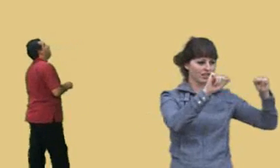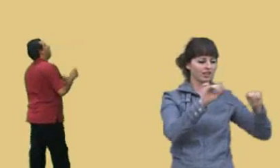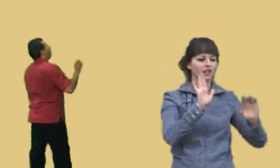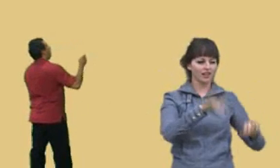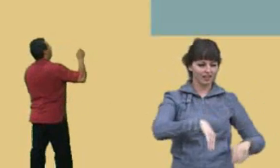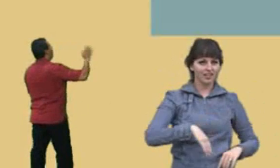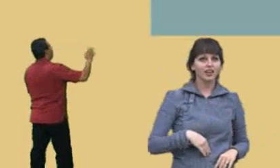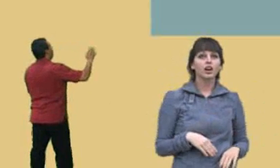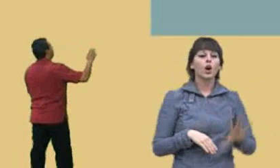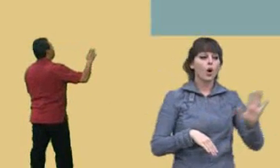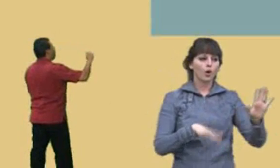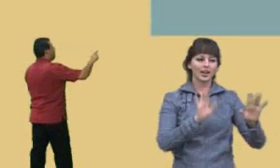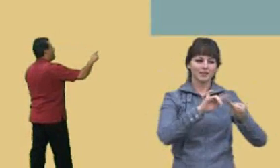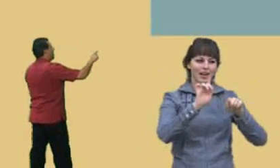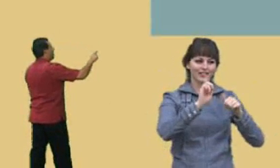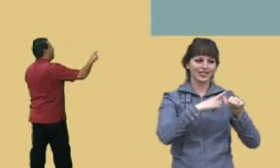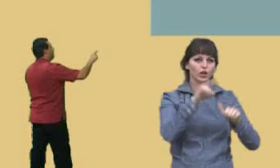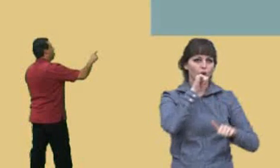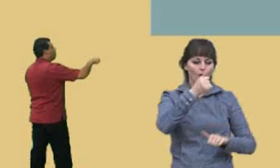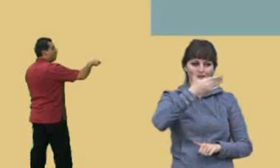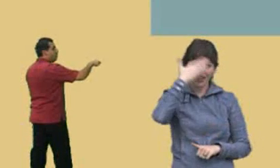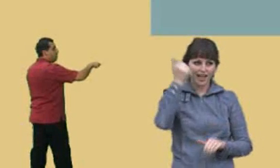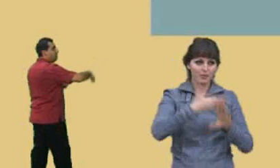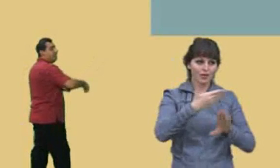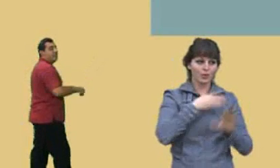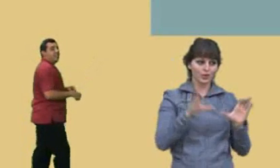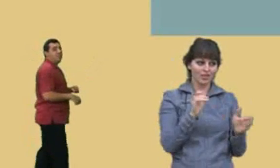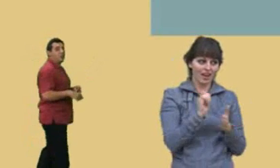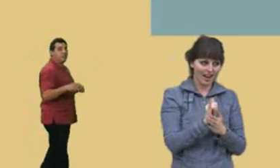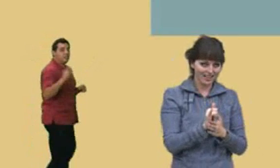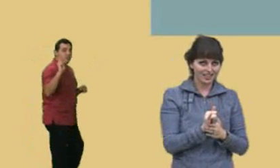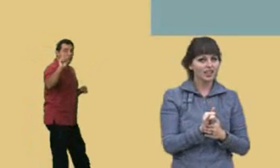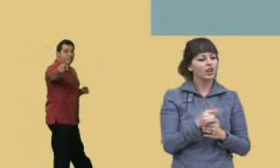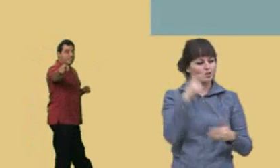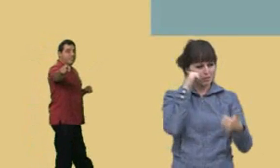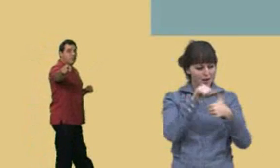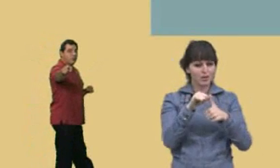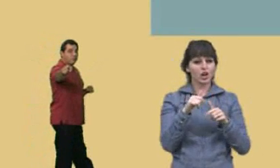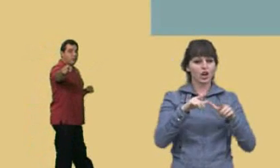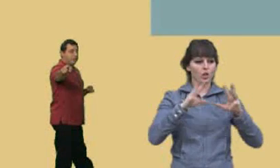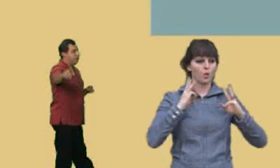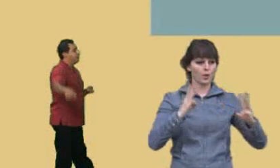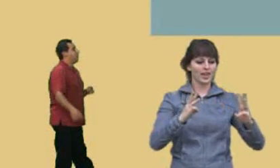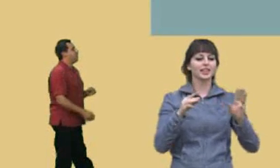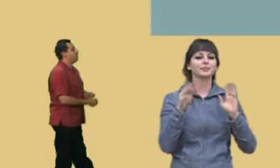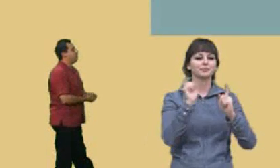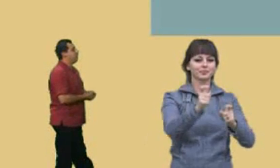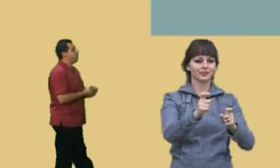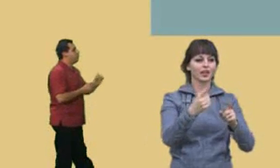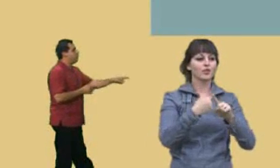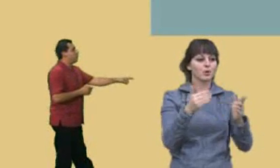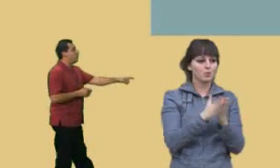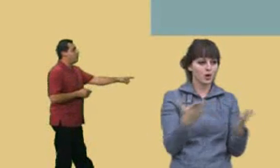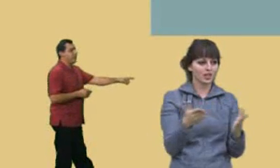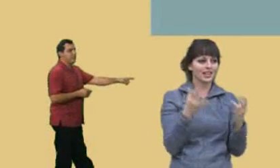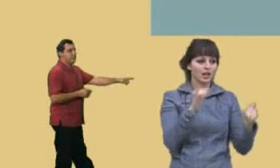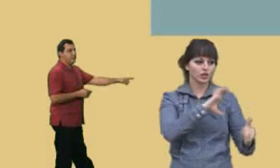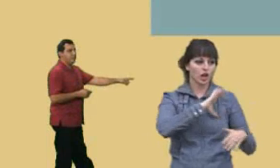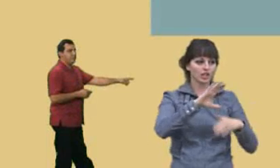Oh, but first, don't forget, before we go there, you were given the widths in your workbook. Okay, Charlie, the widths were all what? Charlie: 3 inches.